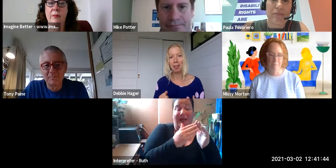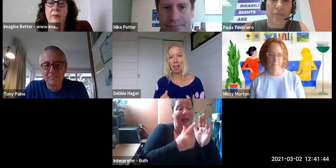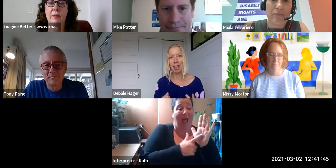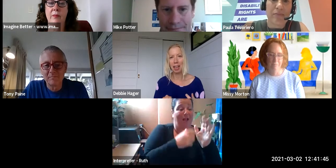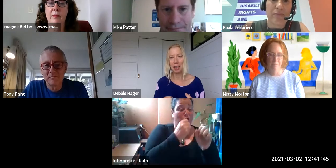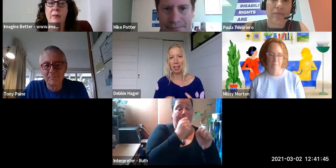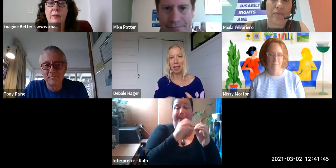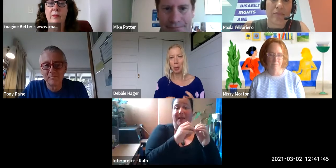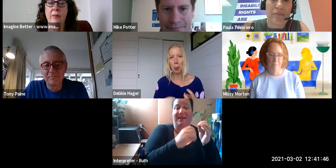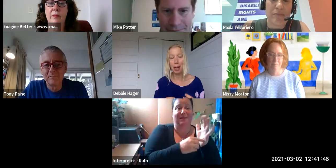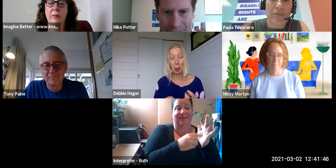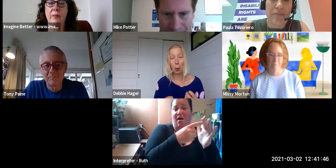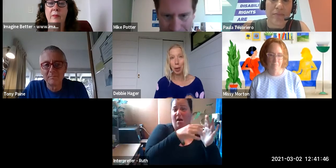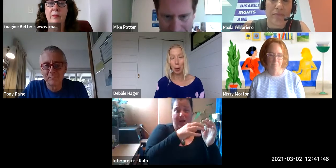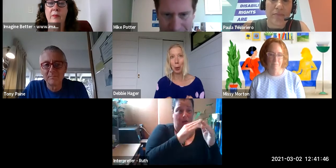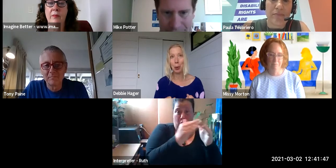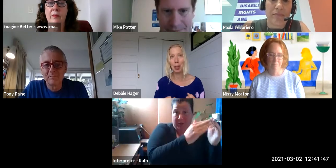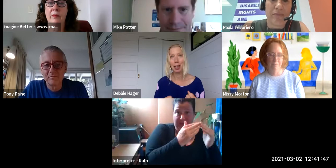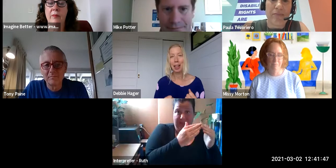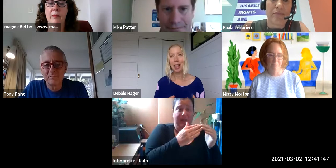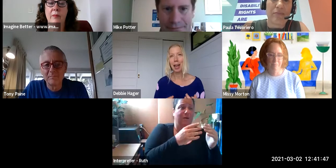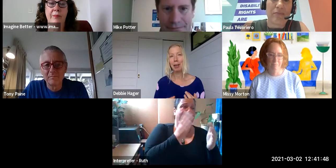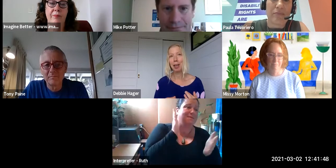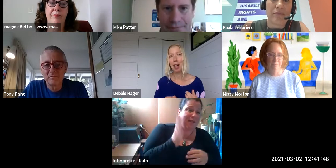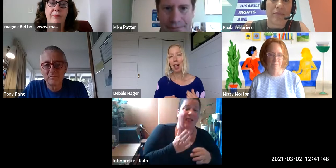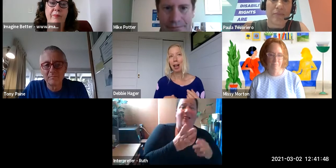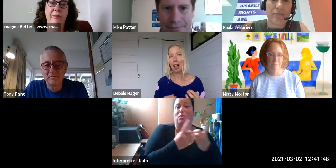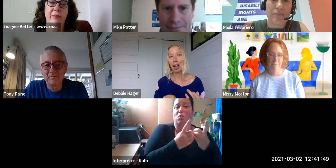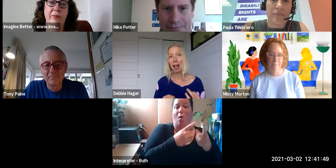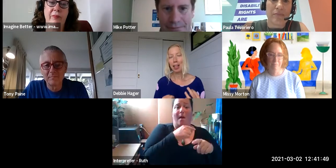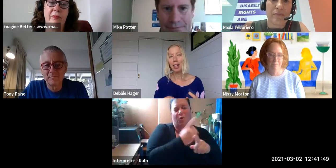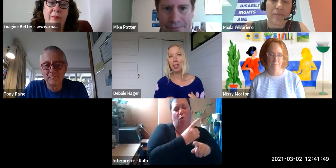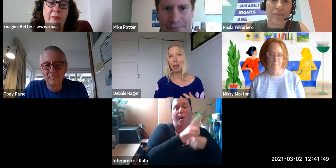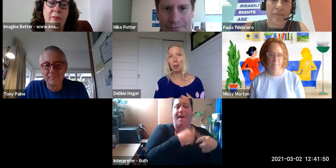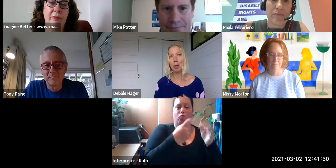to start doing a co-designed piece of work with the disability community and others around